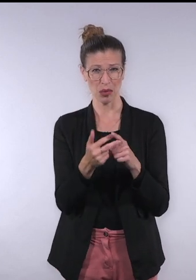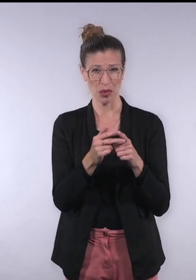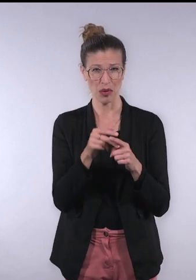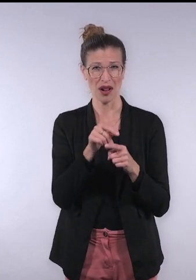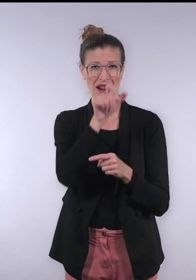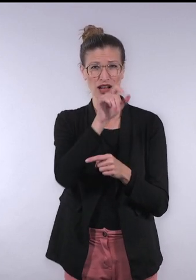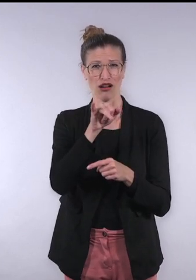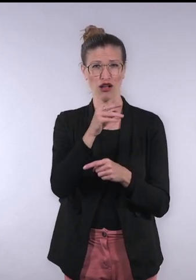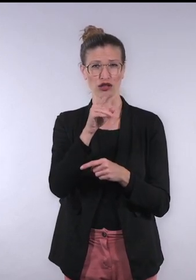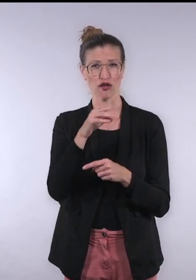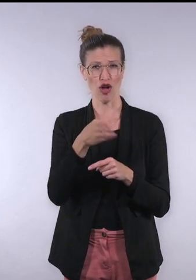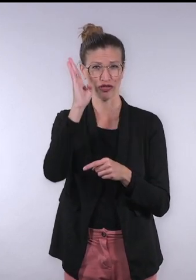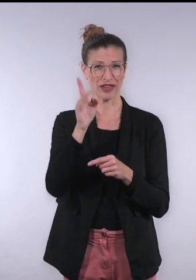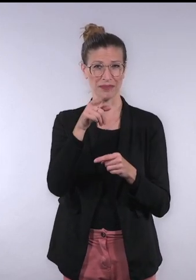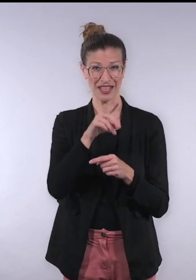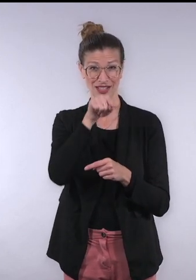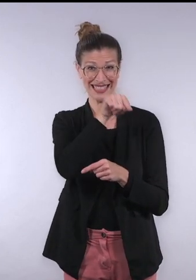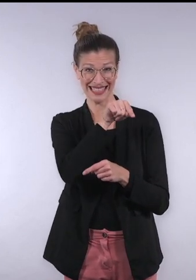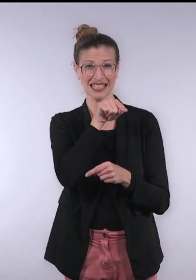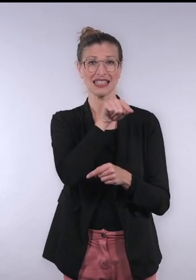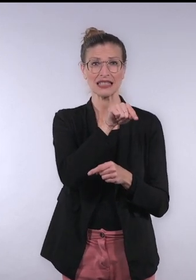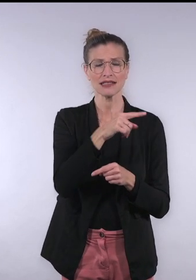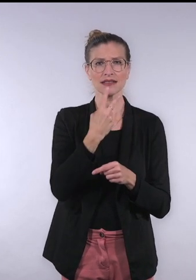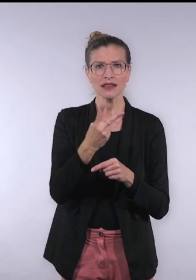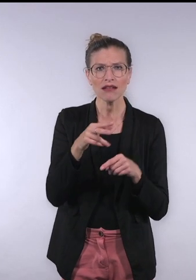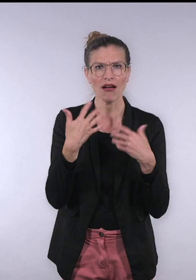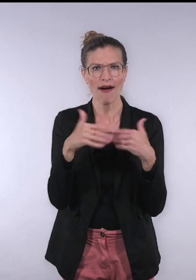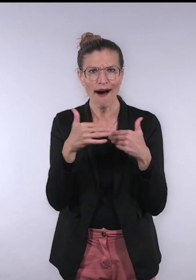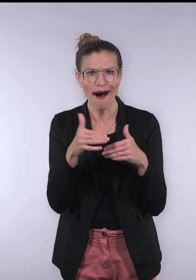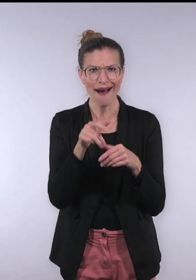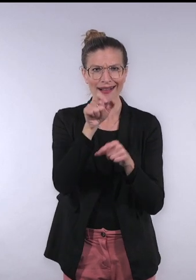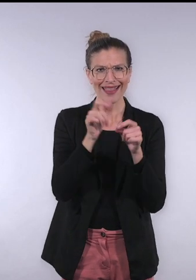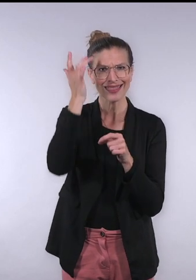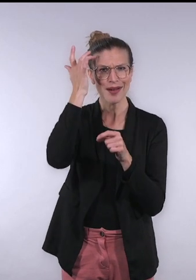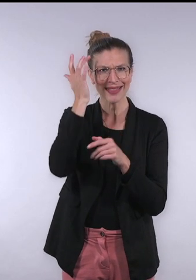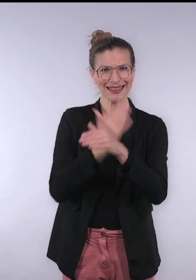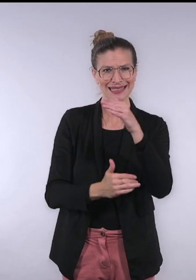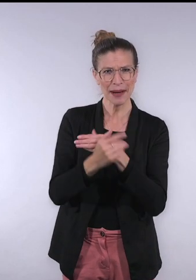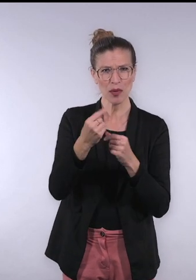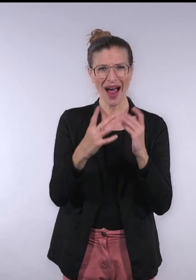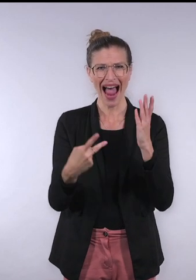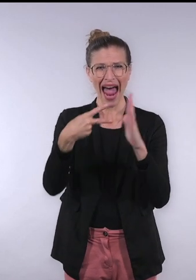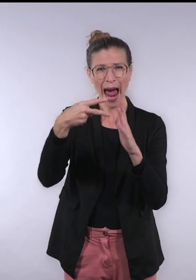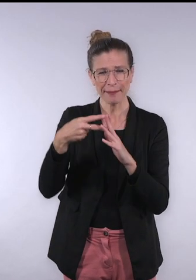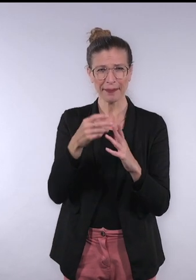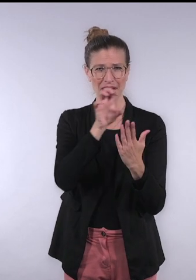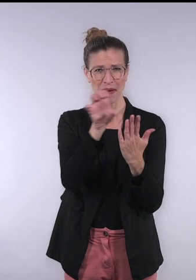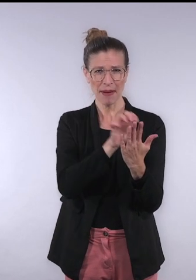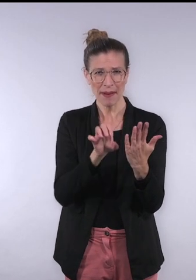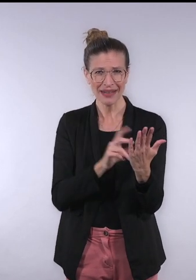of St John of God Liffey Services from Ireland enables people with intellectual disabilities to co-create mobile apps